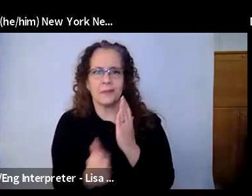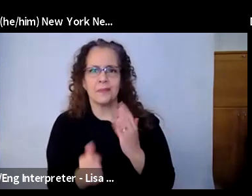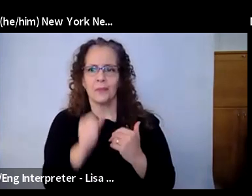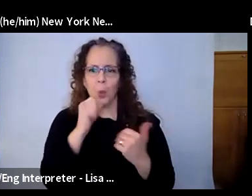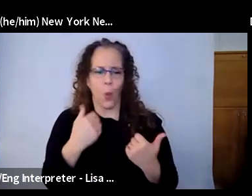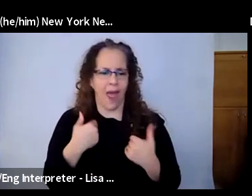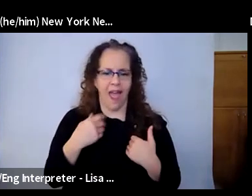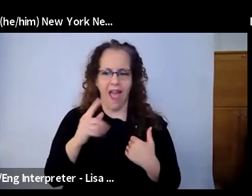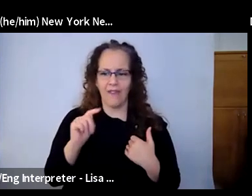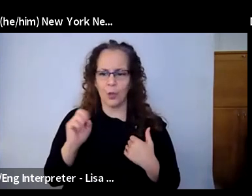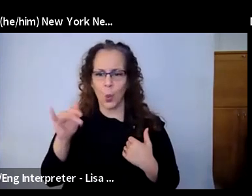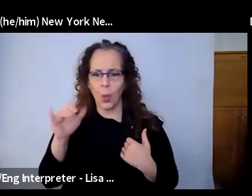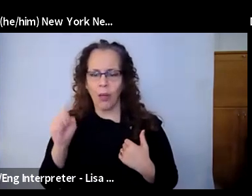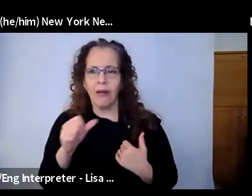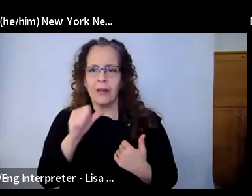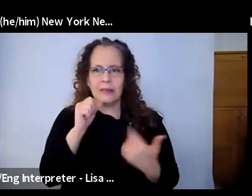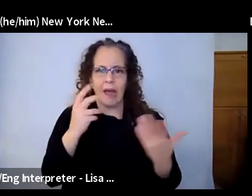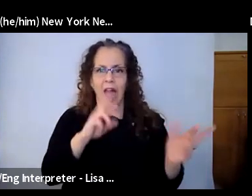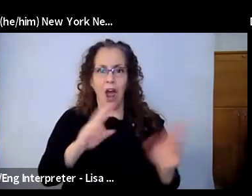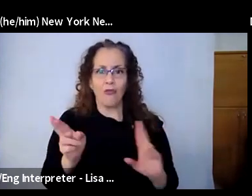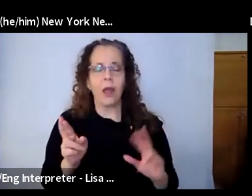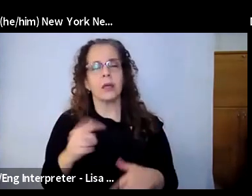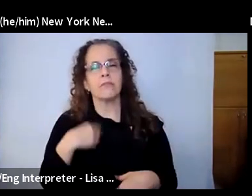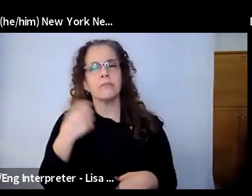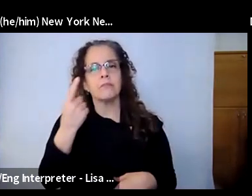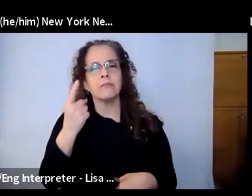which you've engaged students, it's magic. It's continued magic